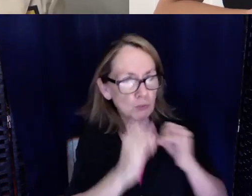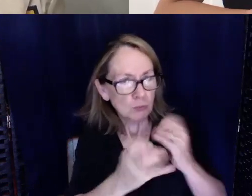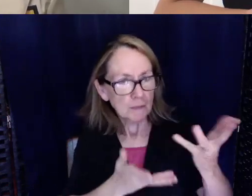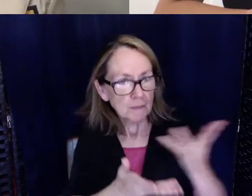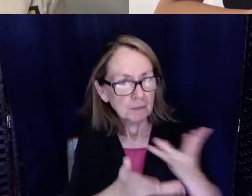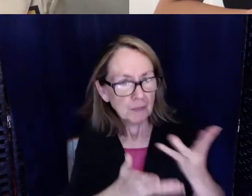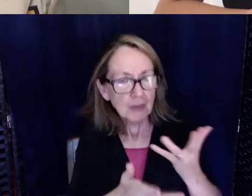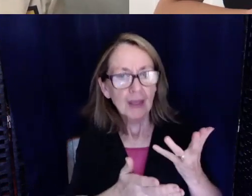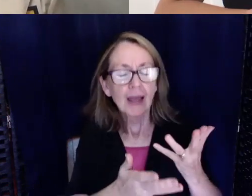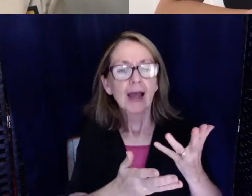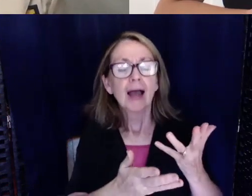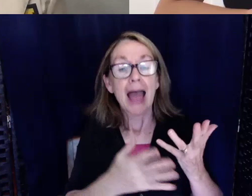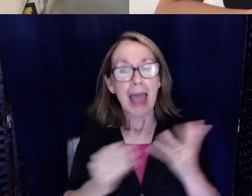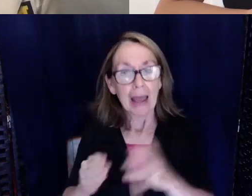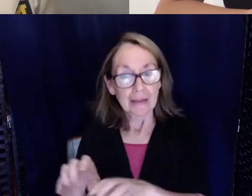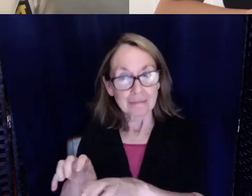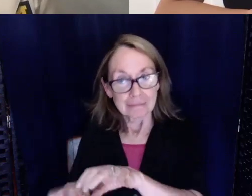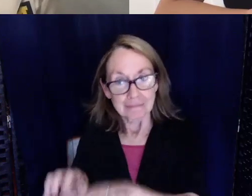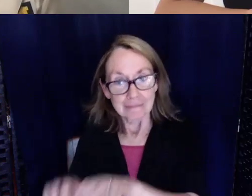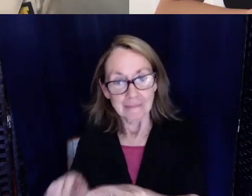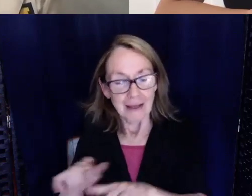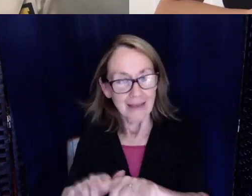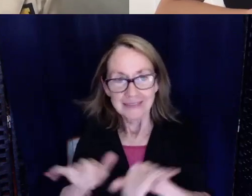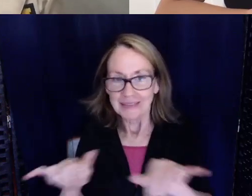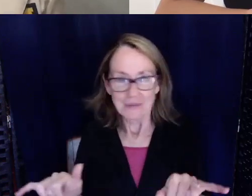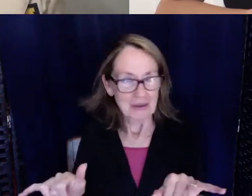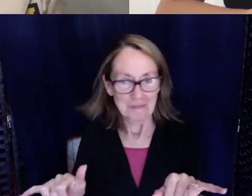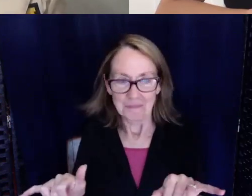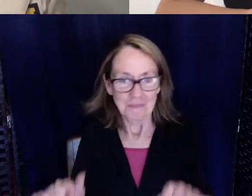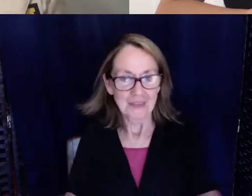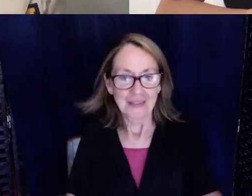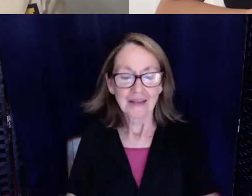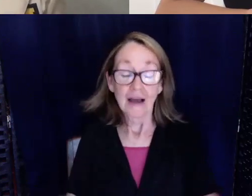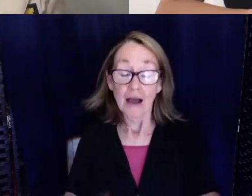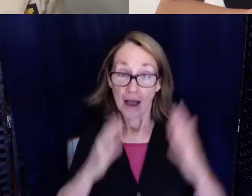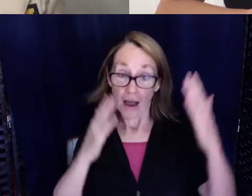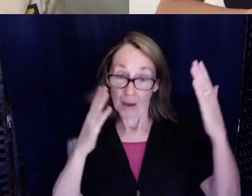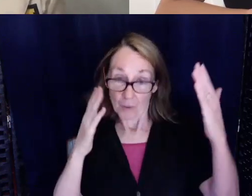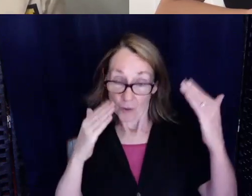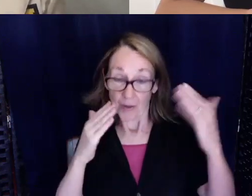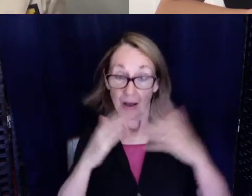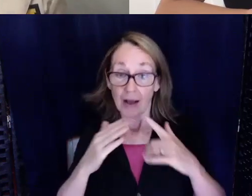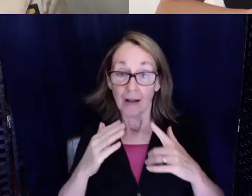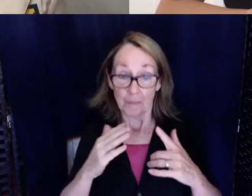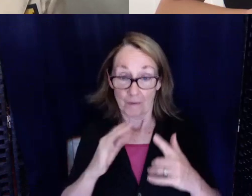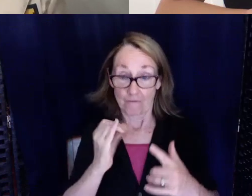pay attention to that patient and get all the notes down very quickly. So I'm hoping that when I get my first job I can have a scribe